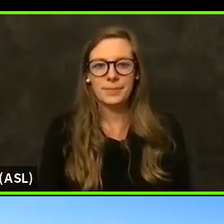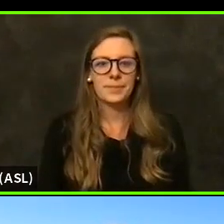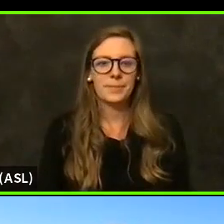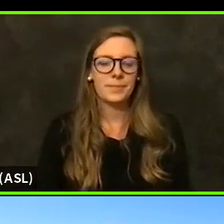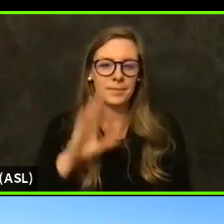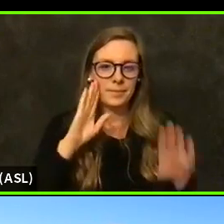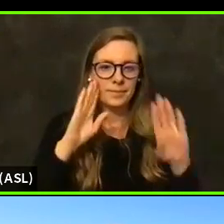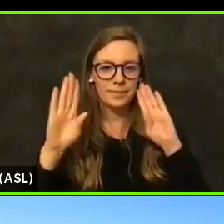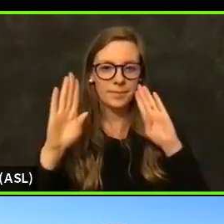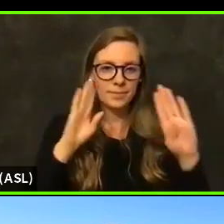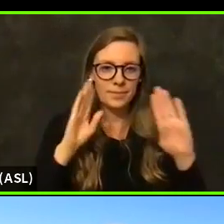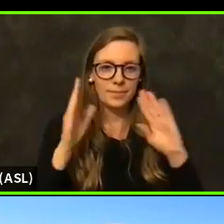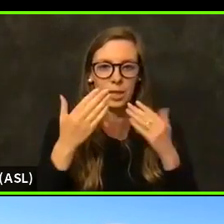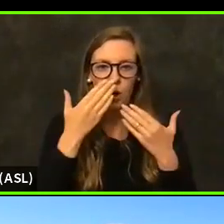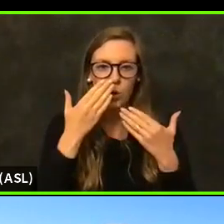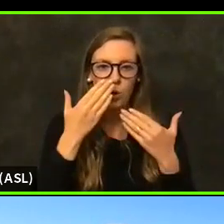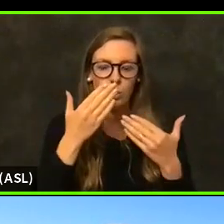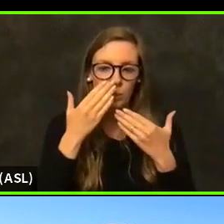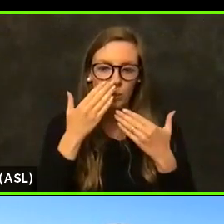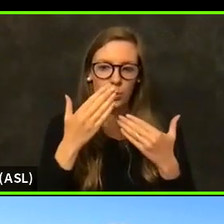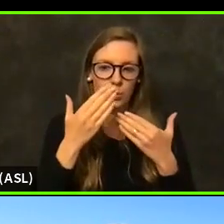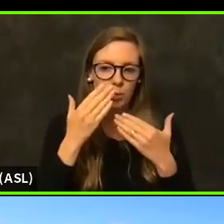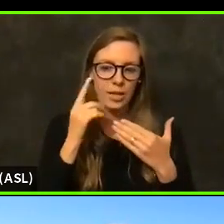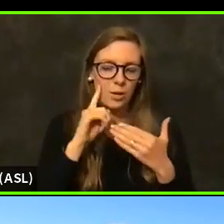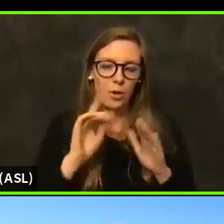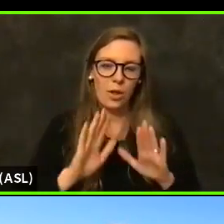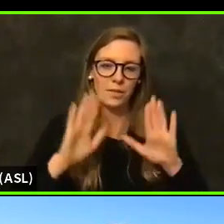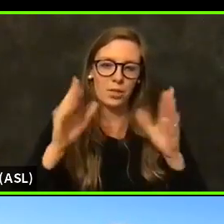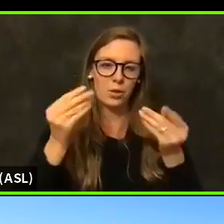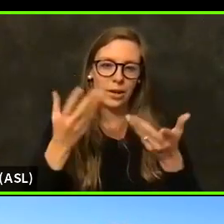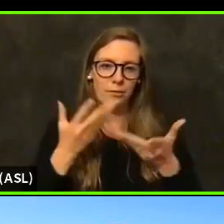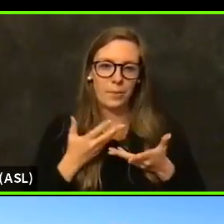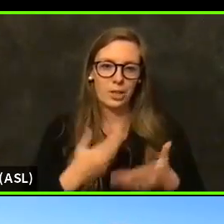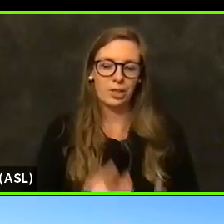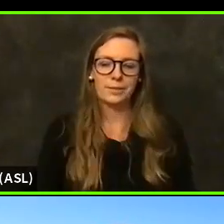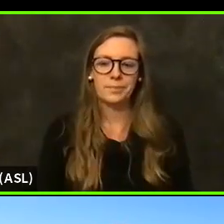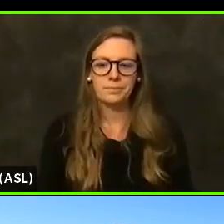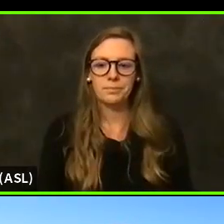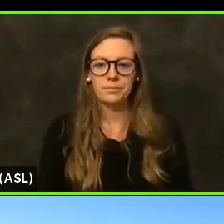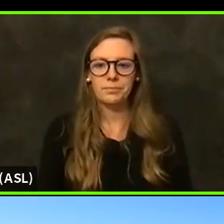Thanks for all the great information here. I wanted